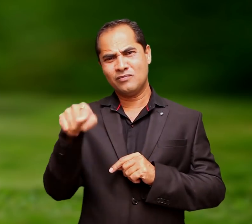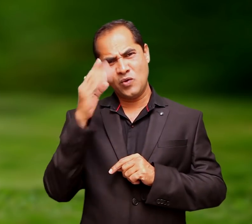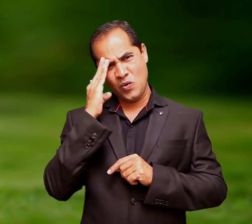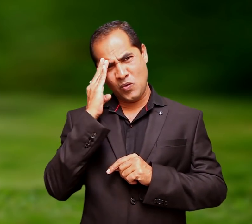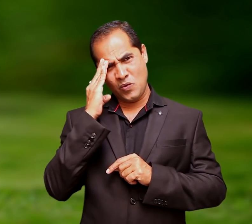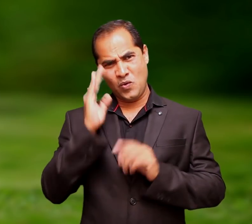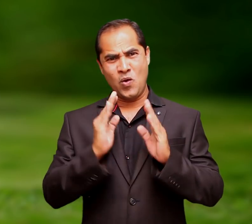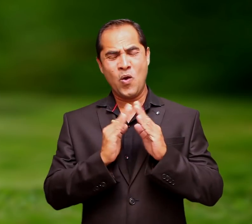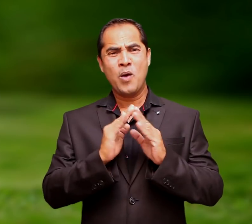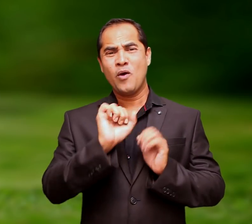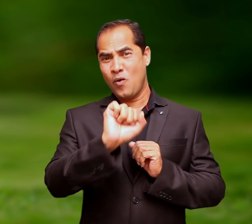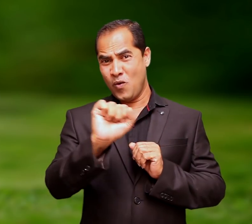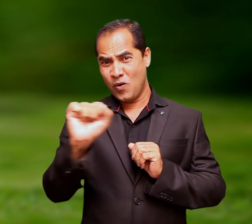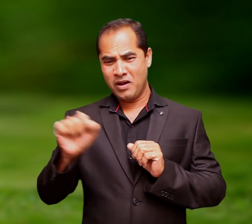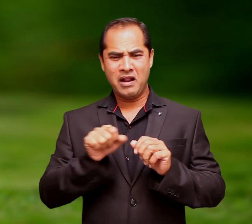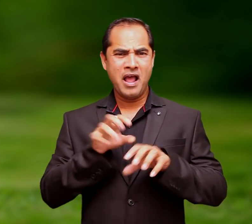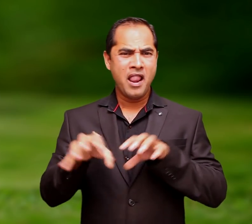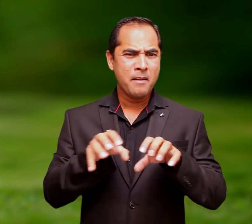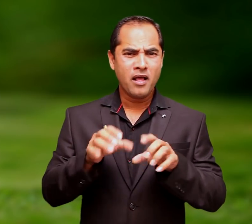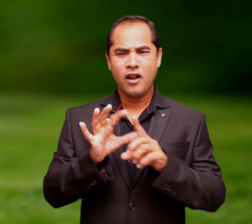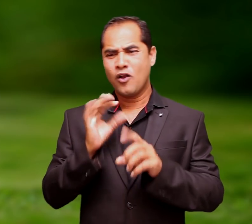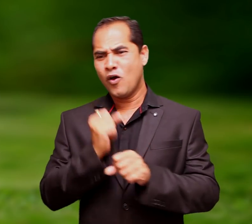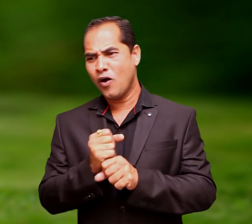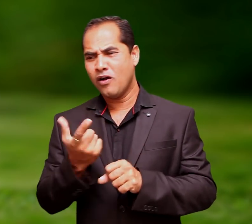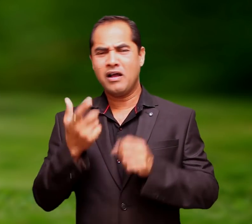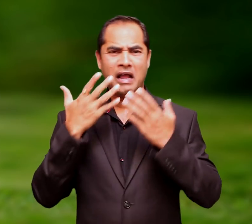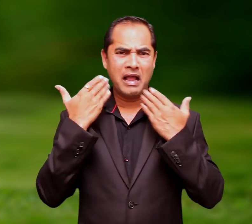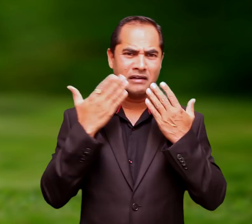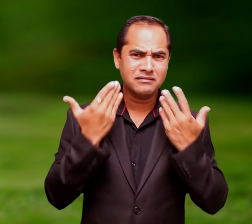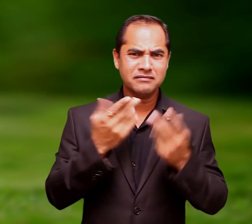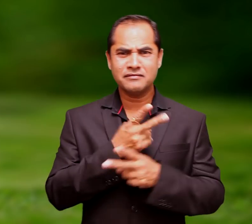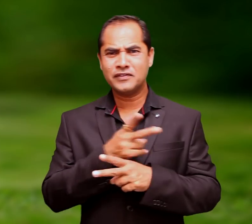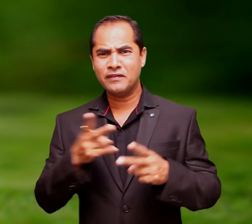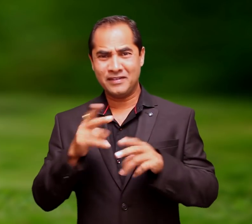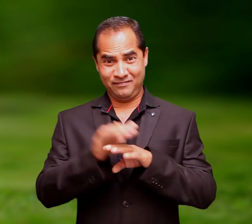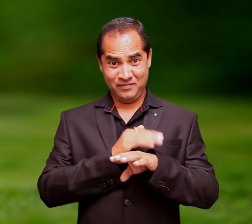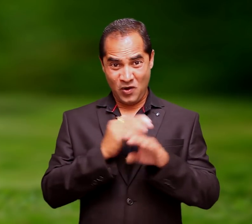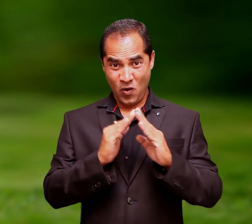You all must be knowing or having a pet at your home - a dog, a cat, different